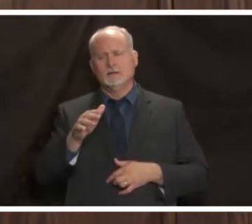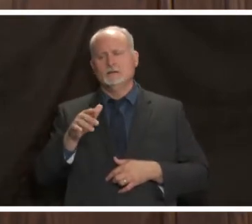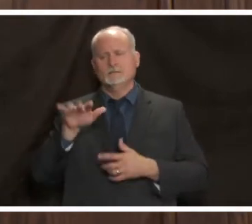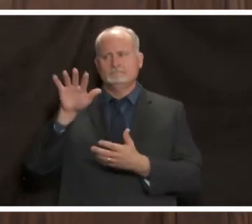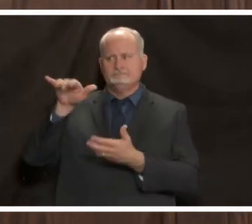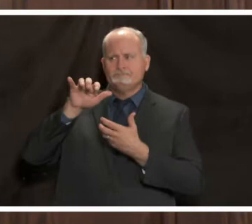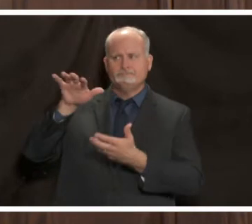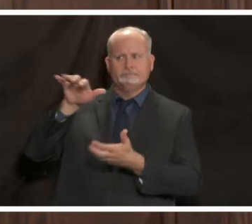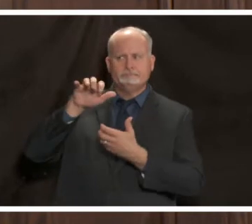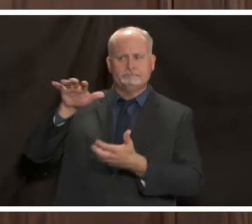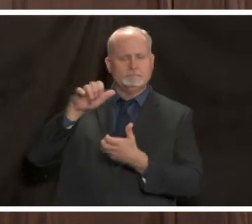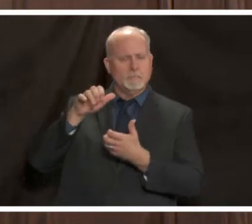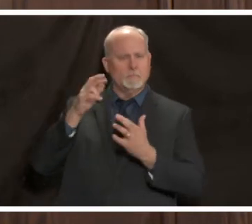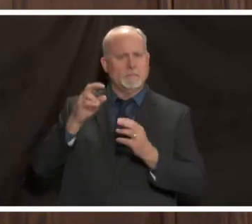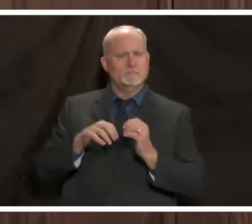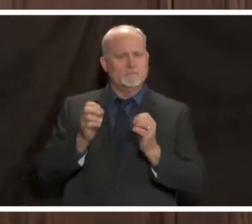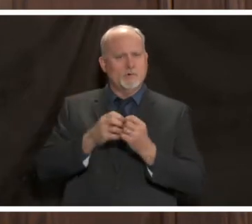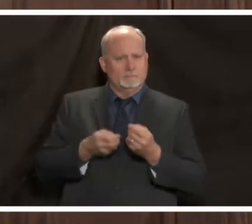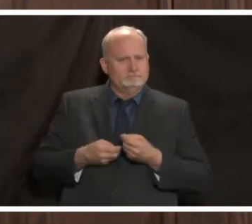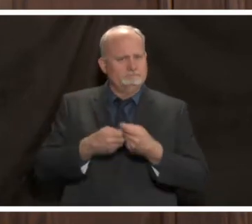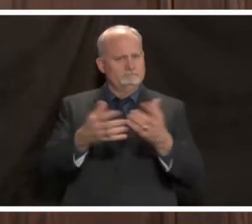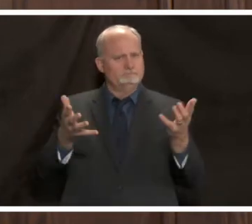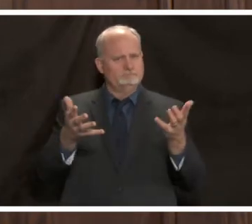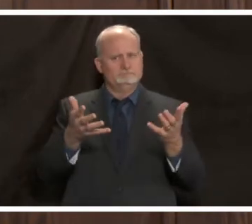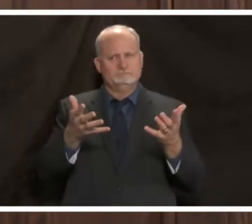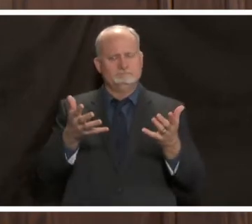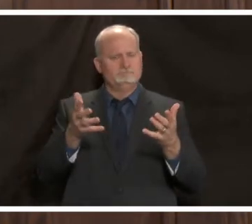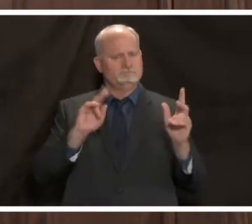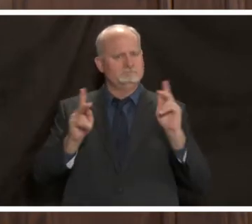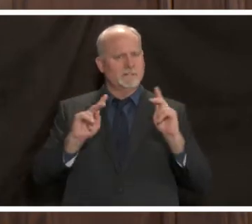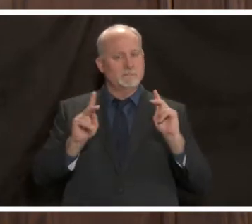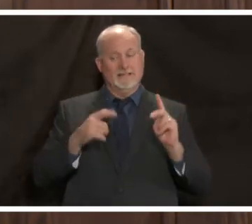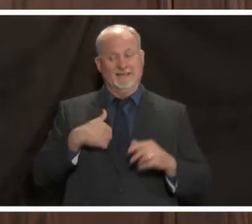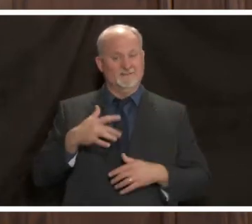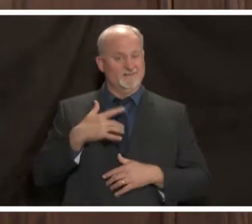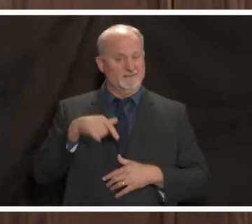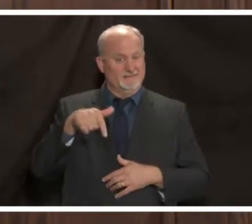and it'll be available for more of the general public i suspect by the summer a lot of us